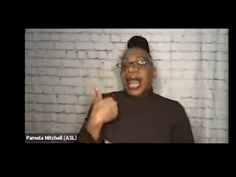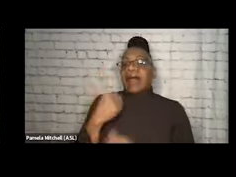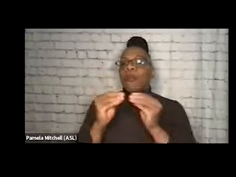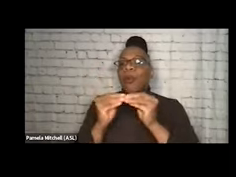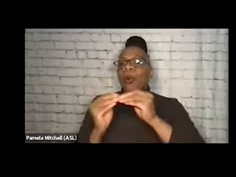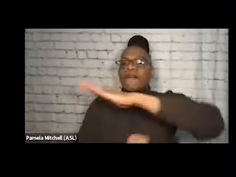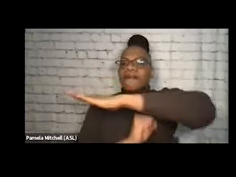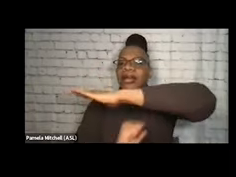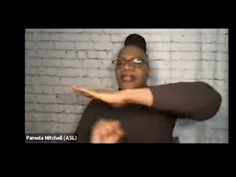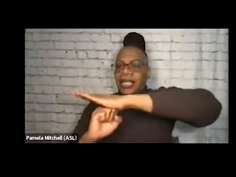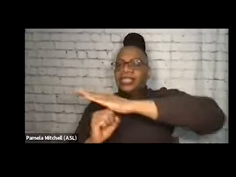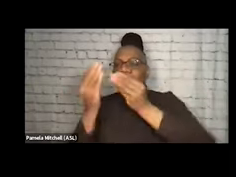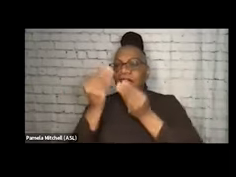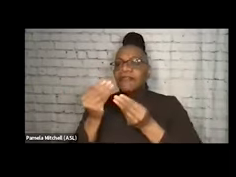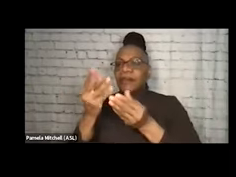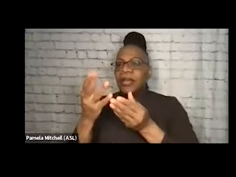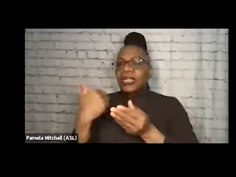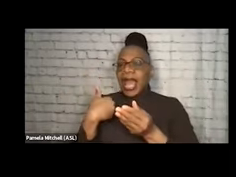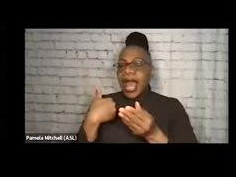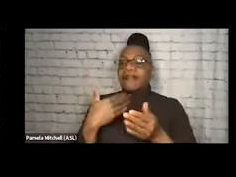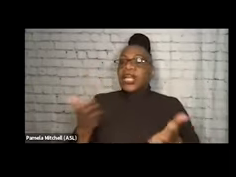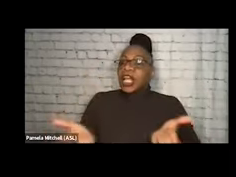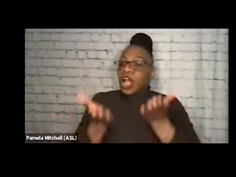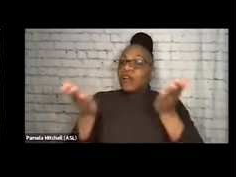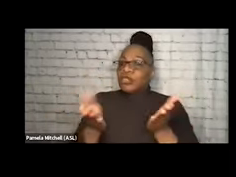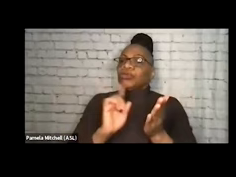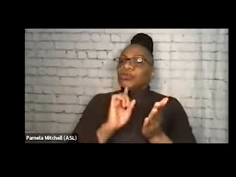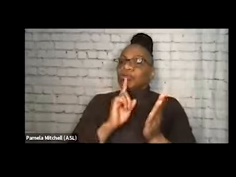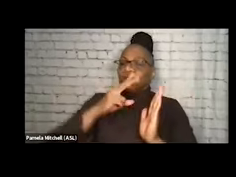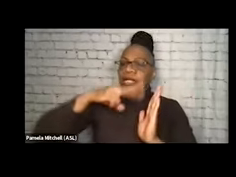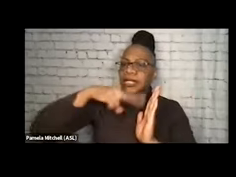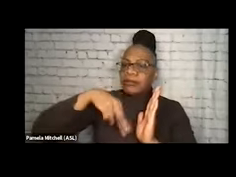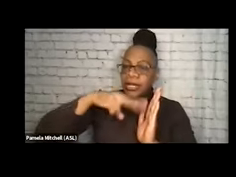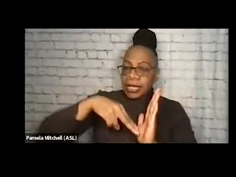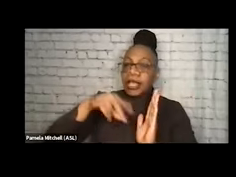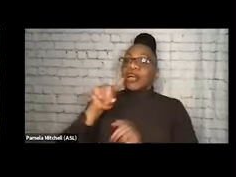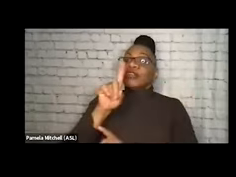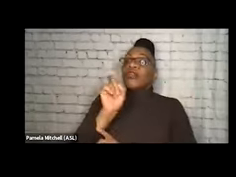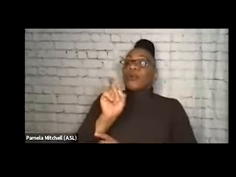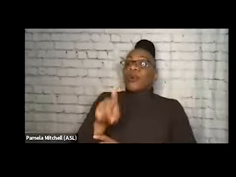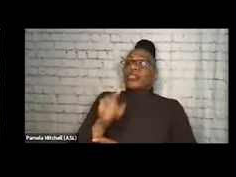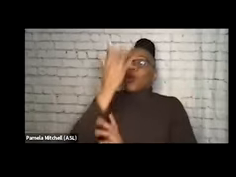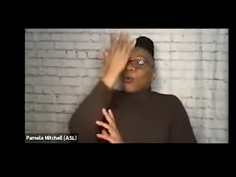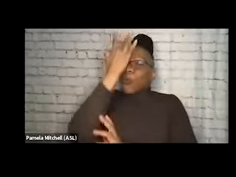that I would encourage you to look at if you're not familiar. But why should we do this? Aside from the fact that we have a federal framework now,